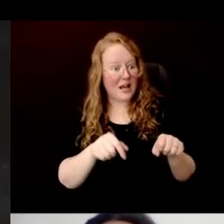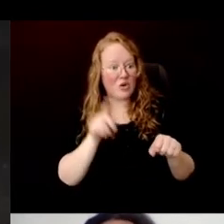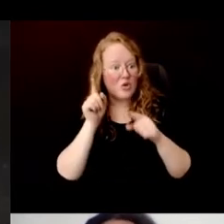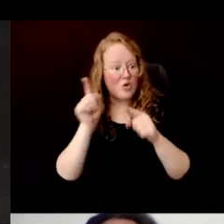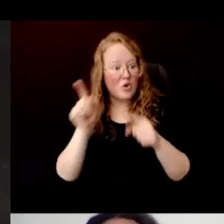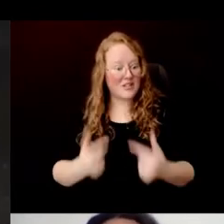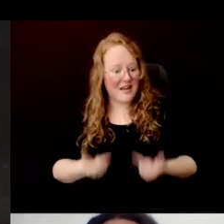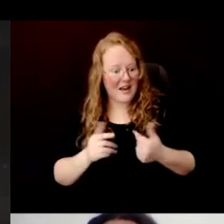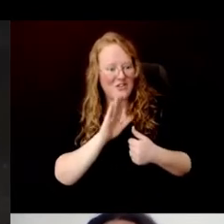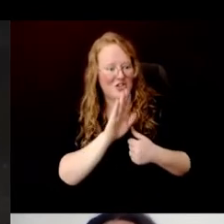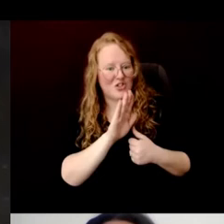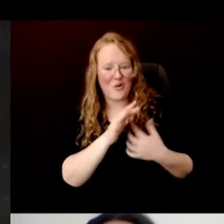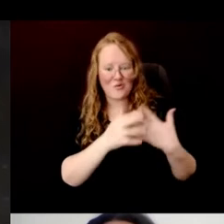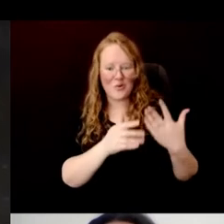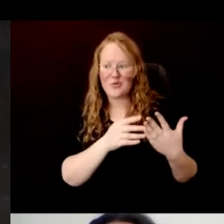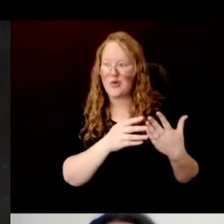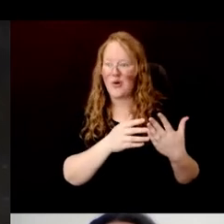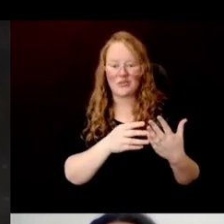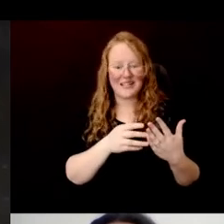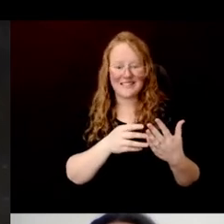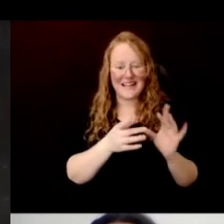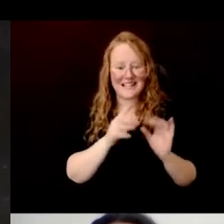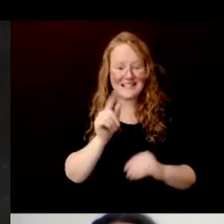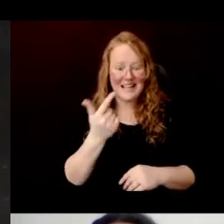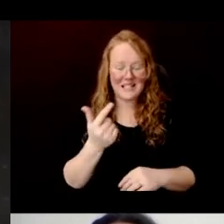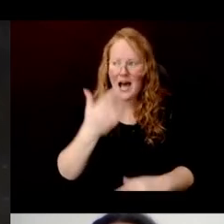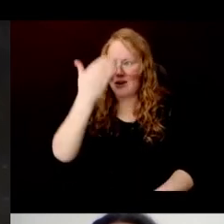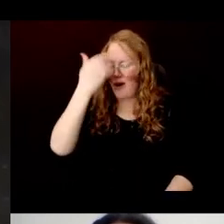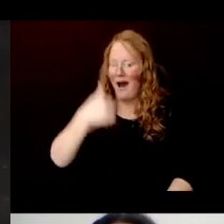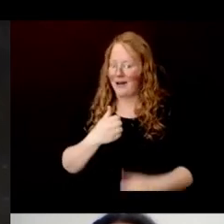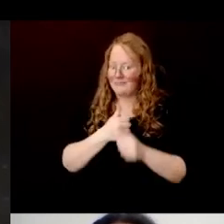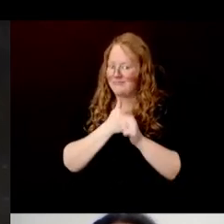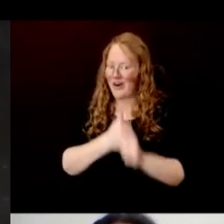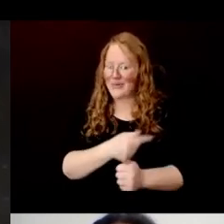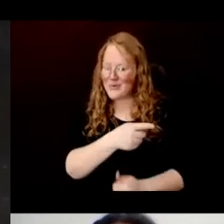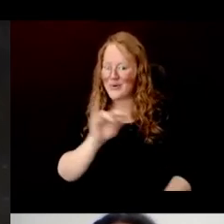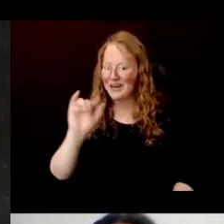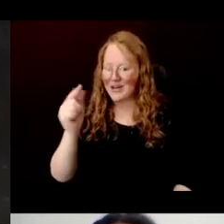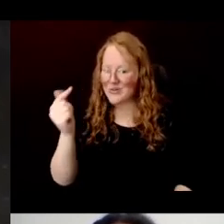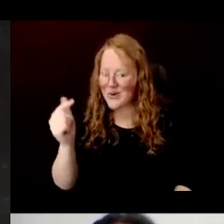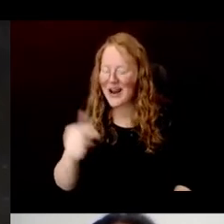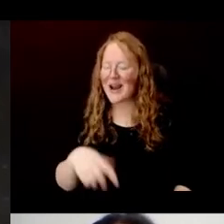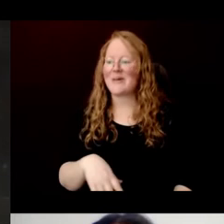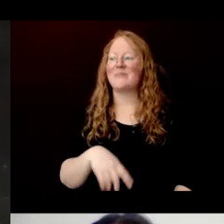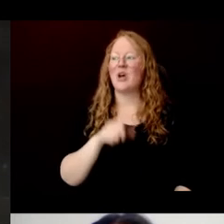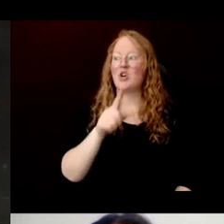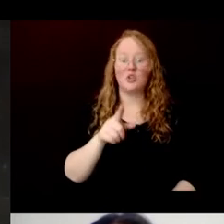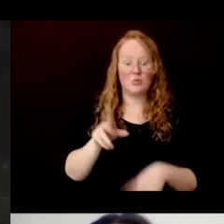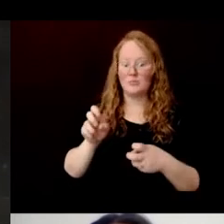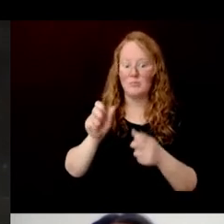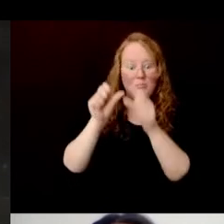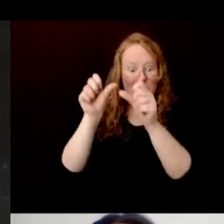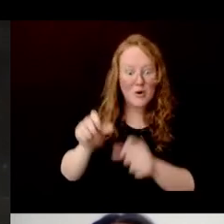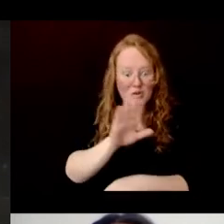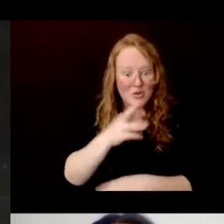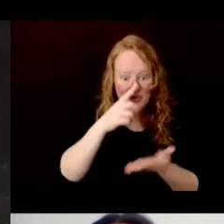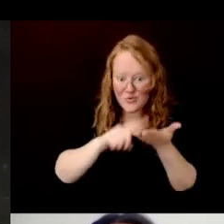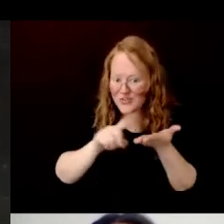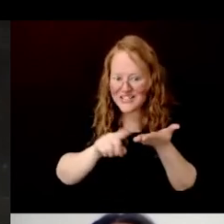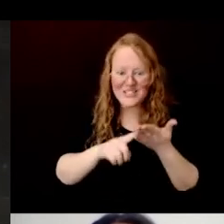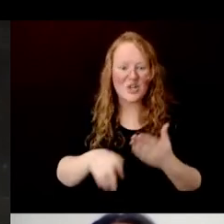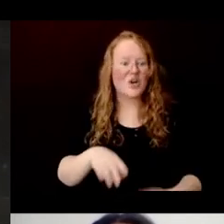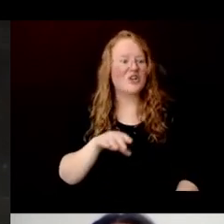I know I enjoy following you on Instagram and Twitter when you have great research on your paper making and origami.